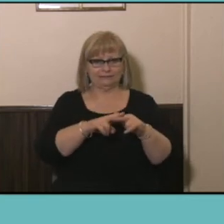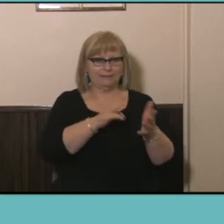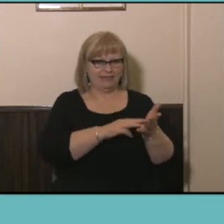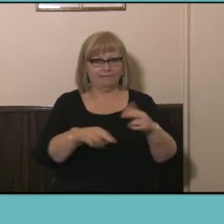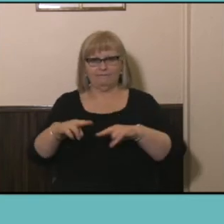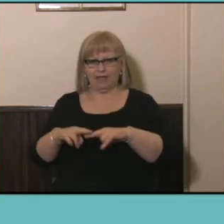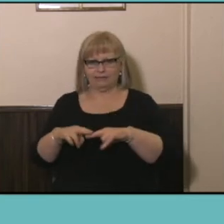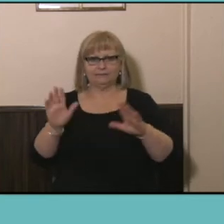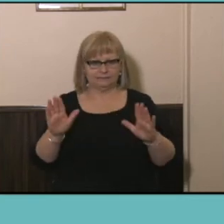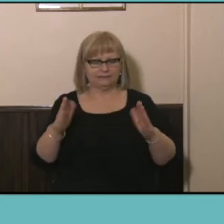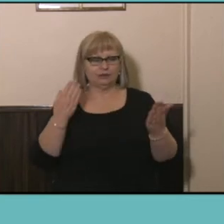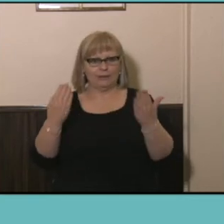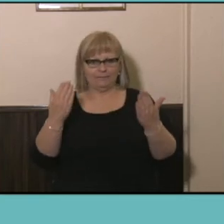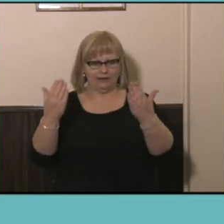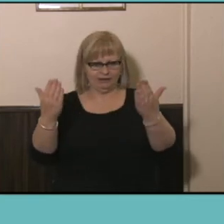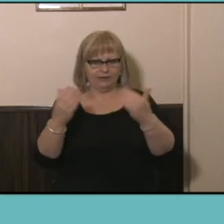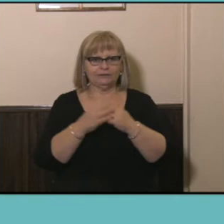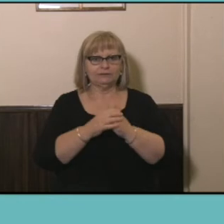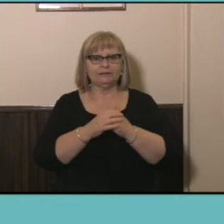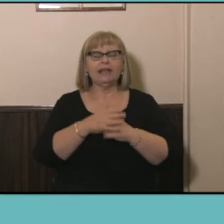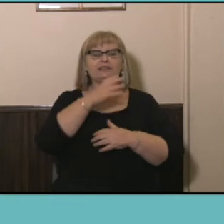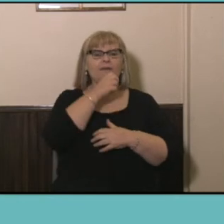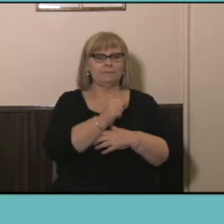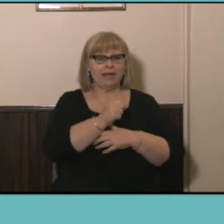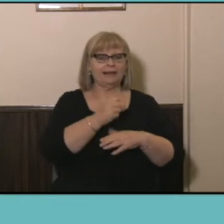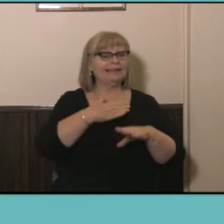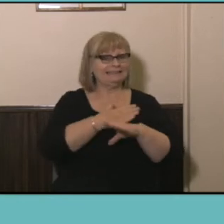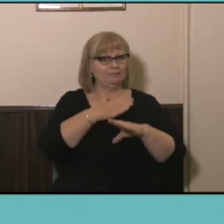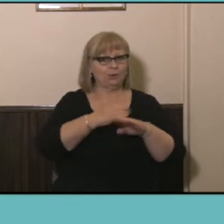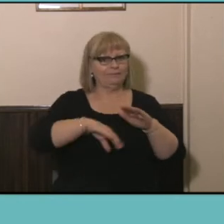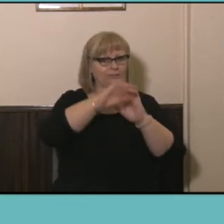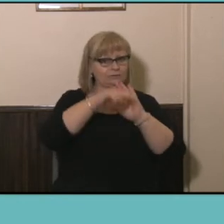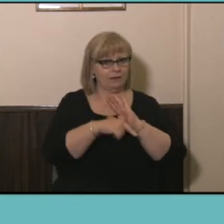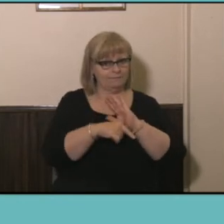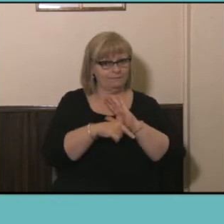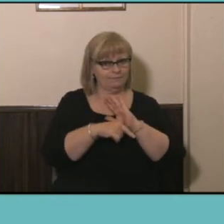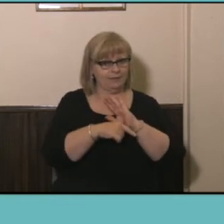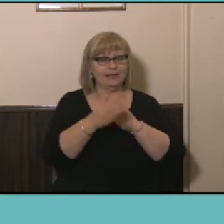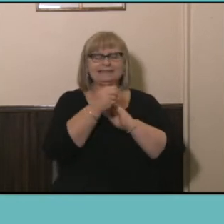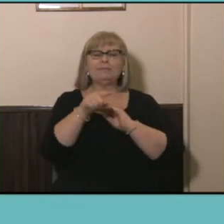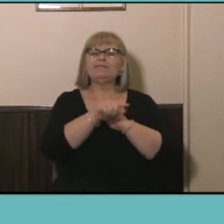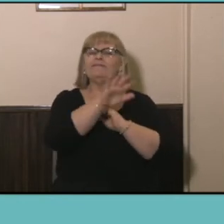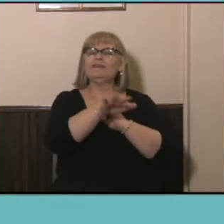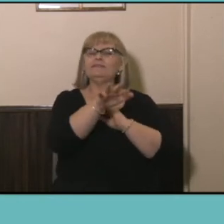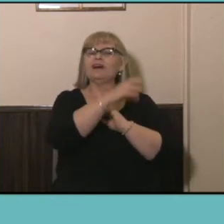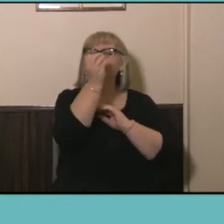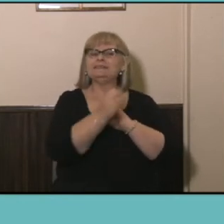Data Set, is a male employed full-time, so some of those 55% of of males who are